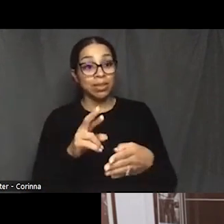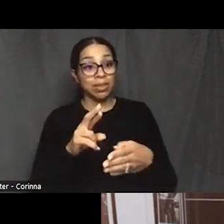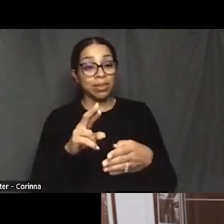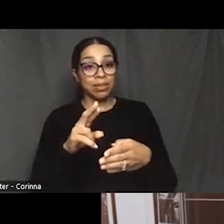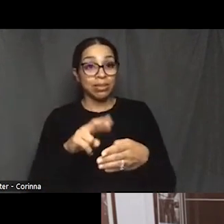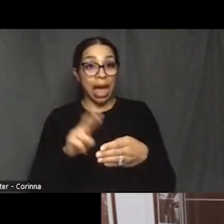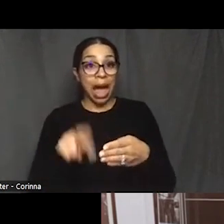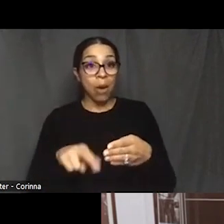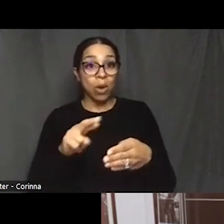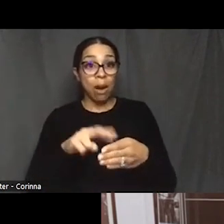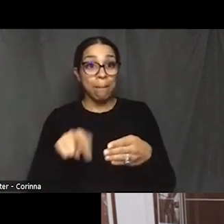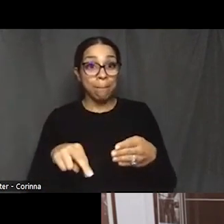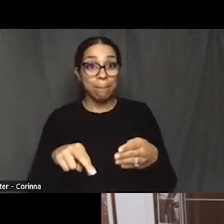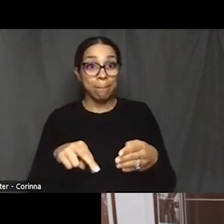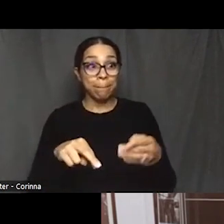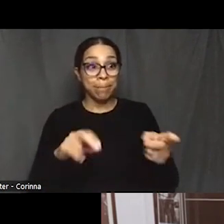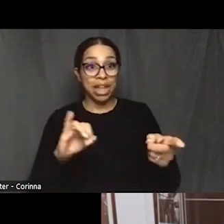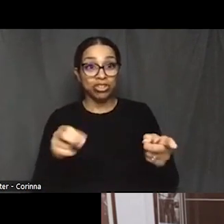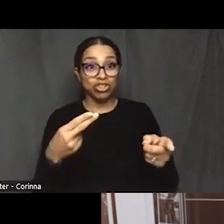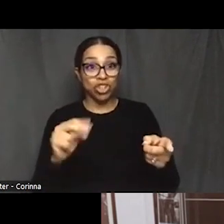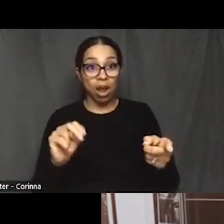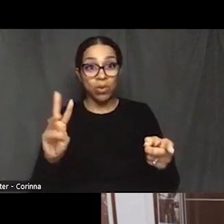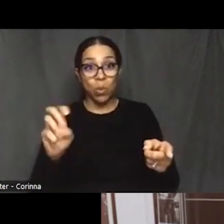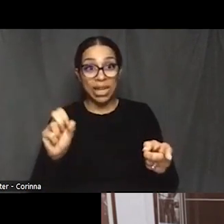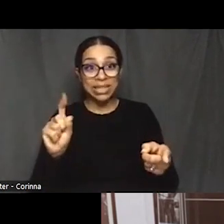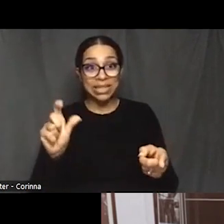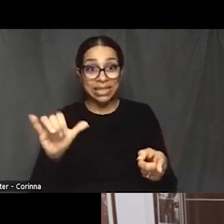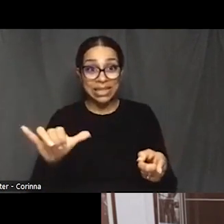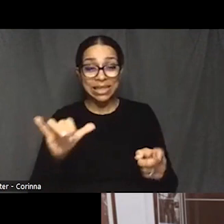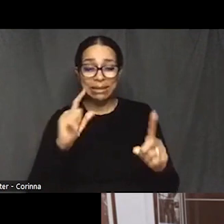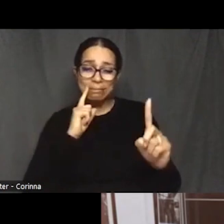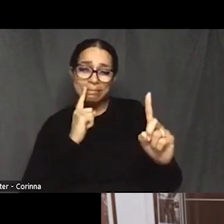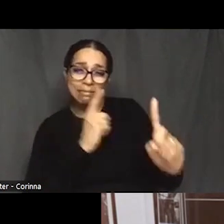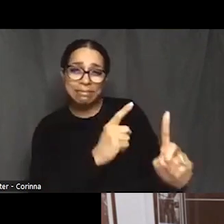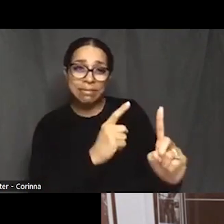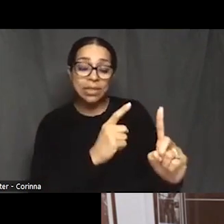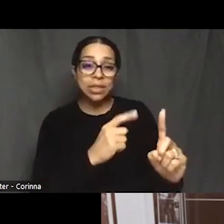General Wesley what they're talking about is,